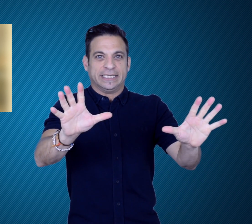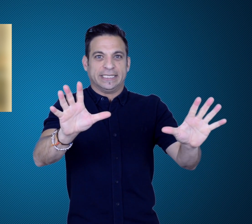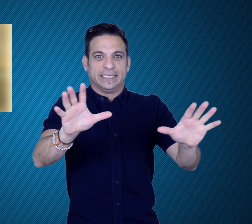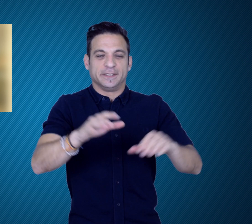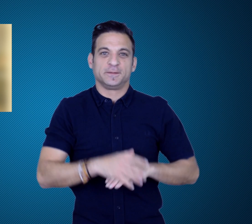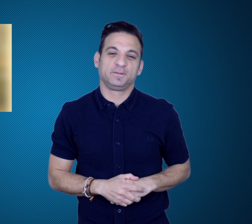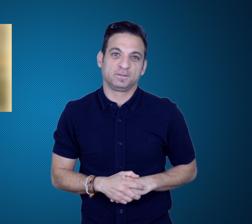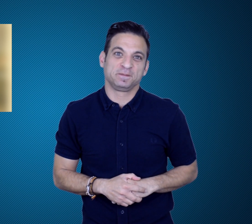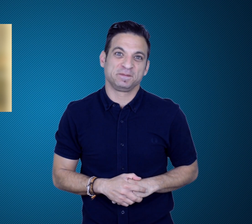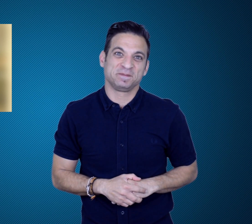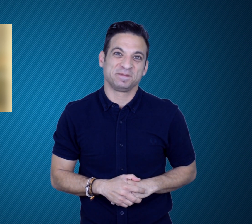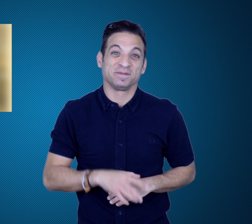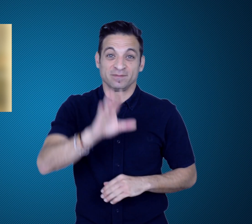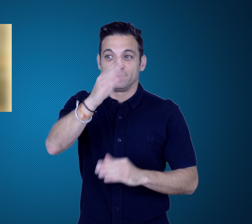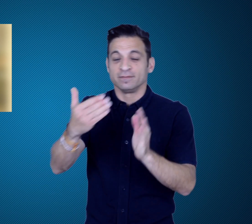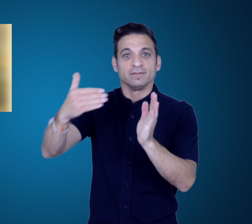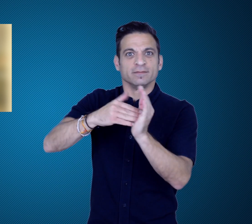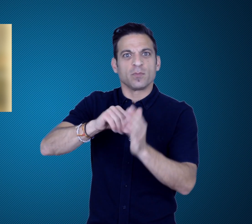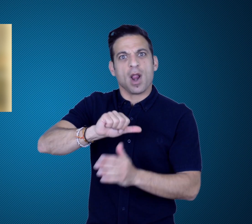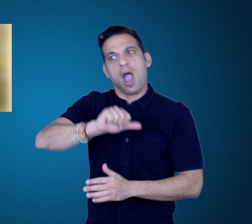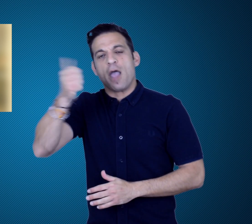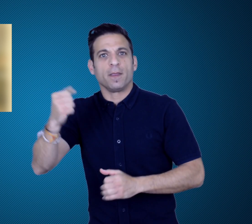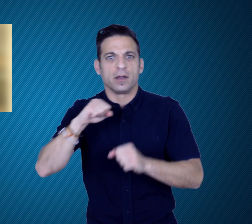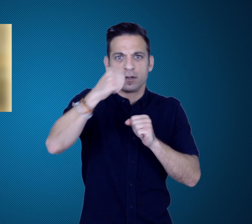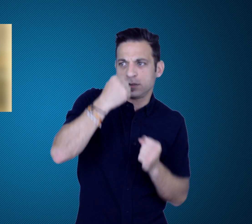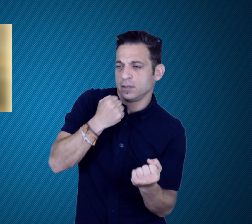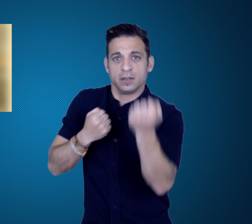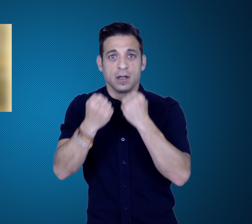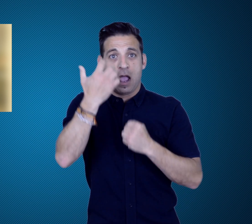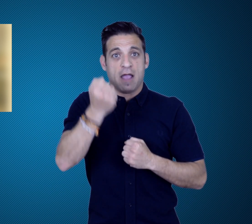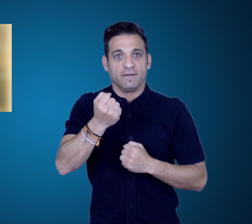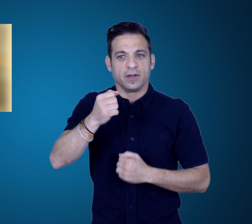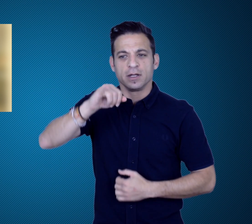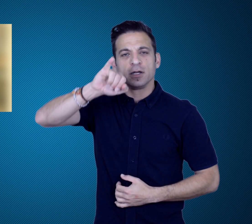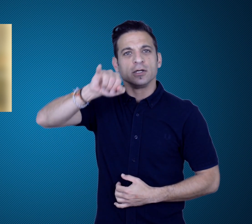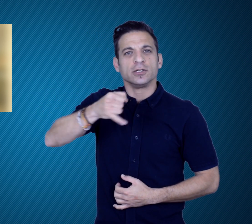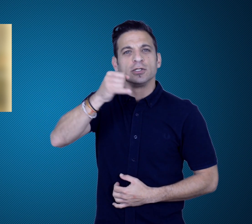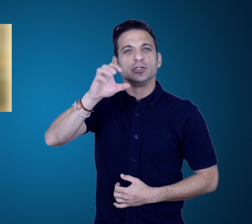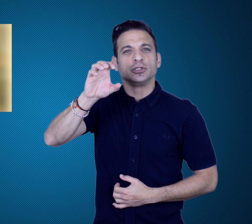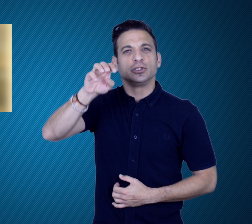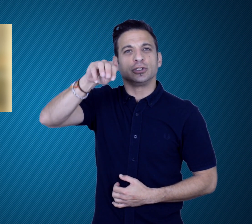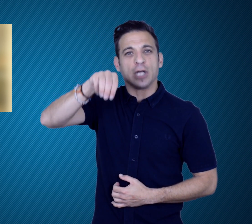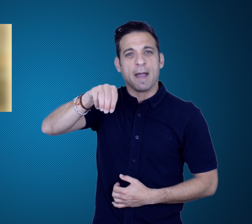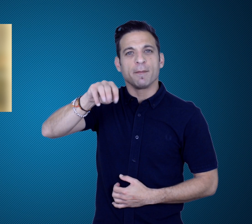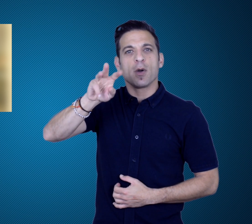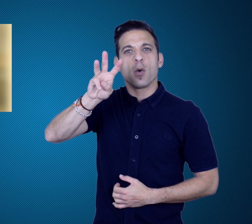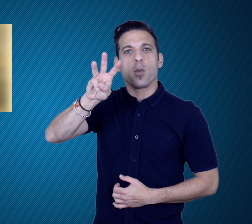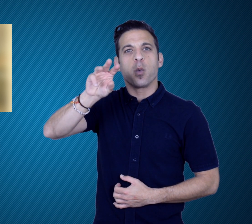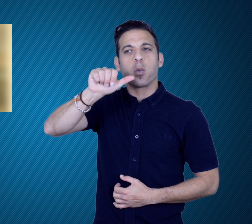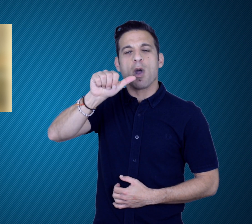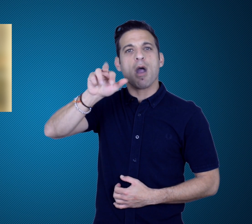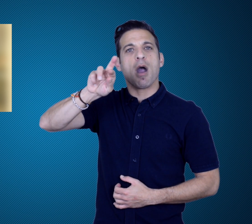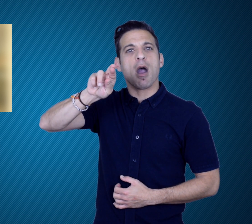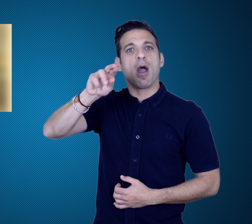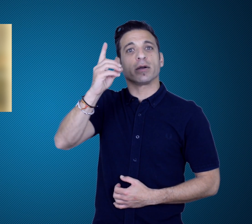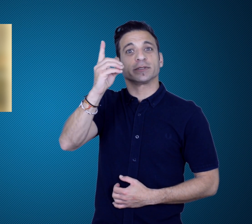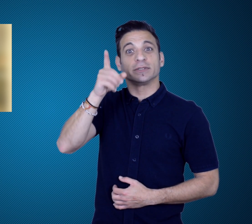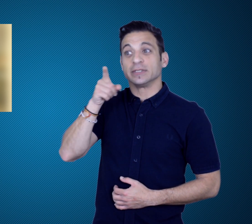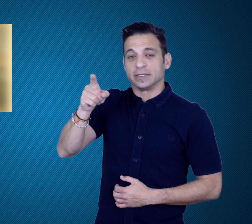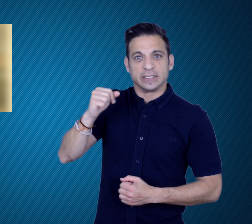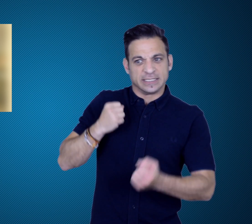Ward refused to hand over the championship belt or